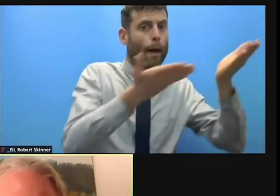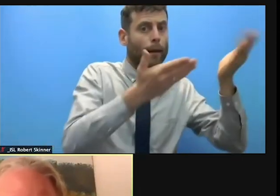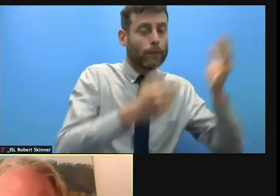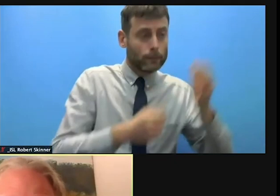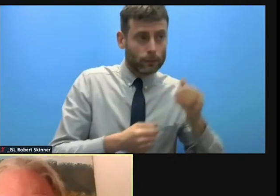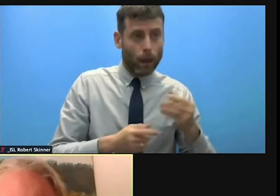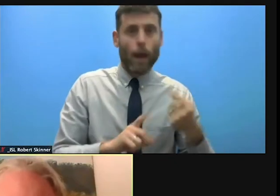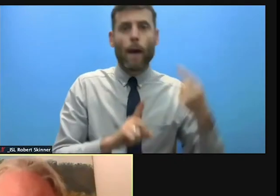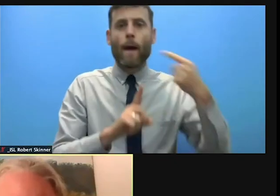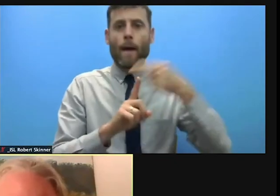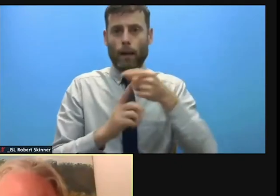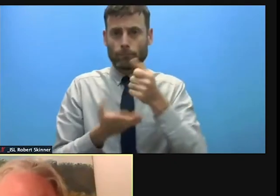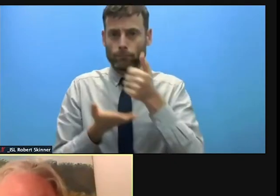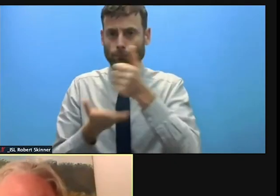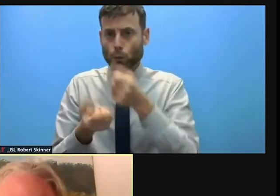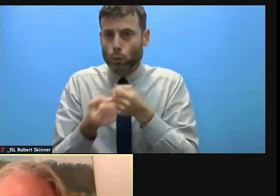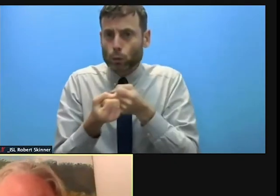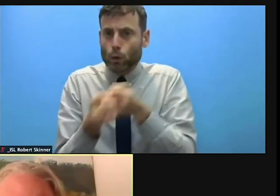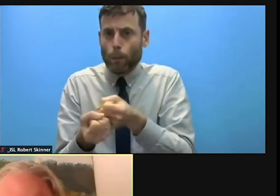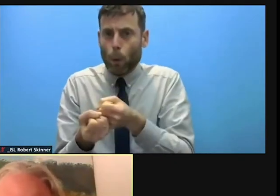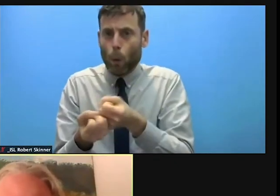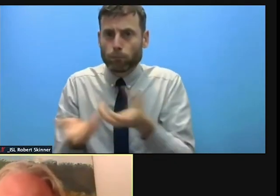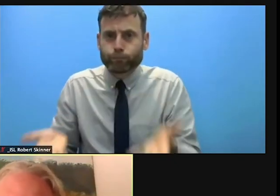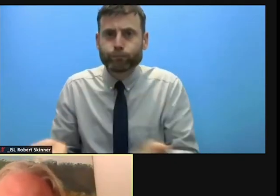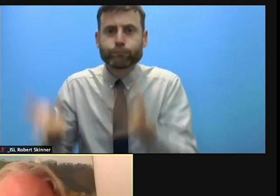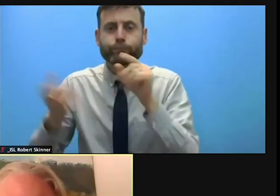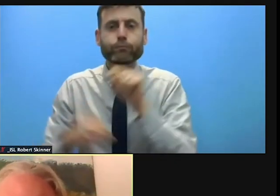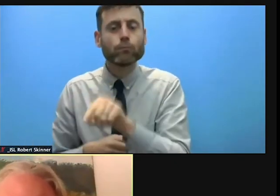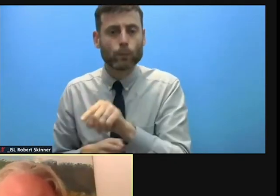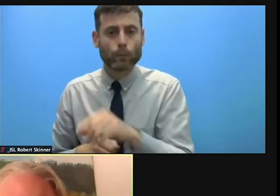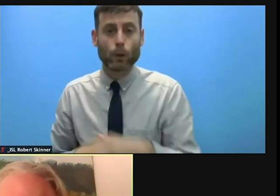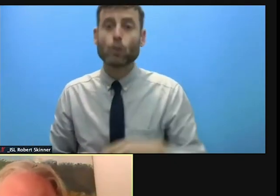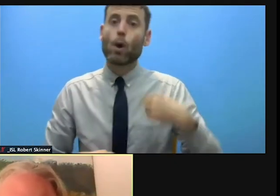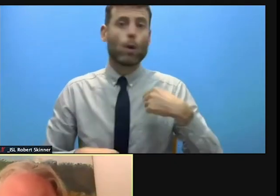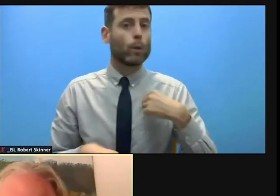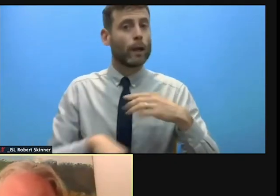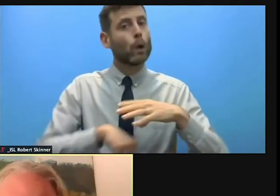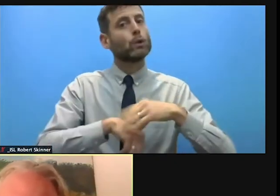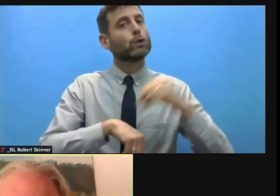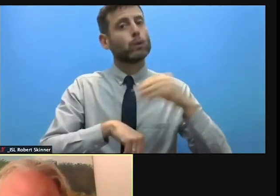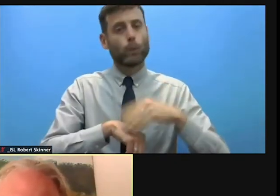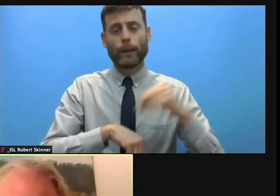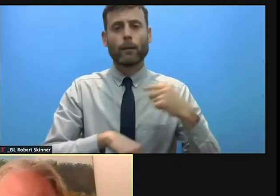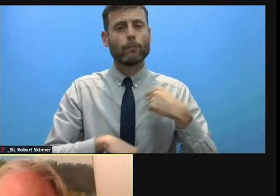and also to implement these tools. This is why Sweden, for example, have been supporting the